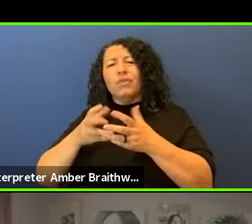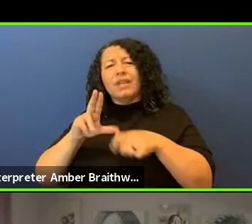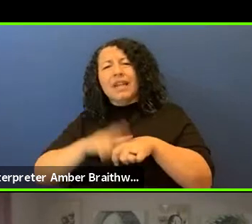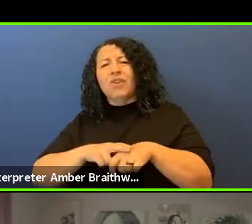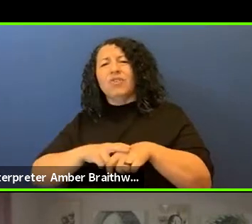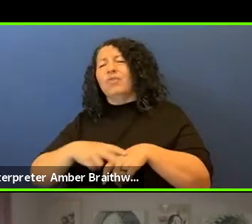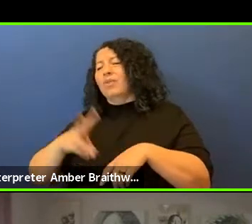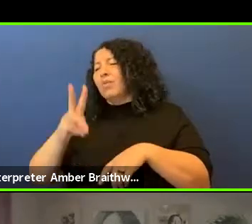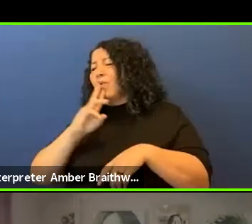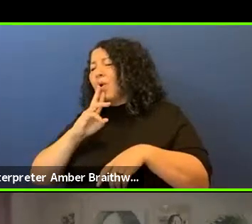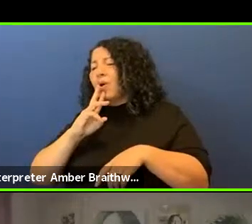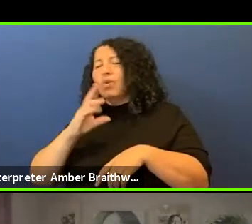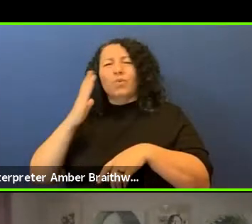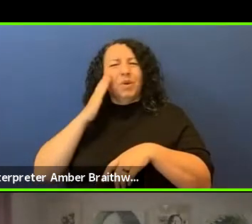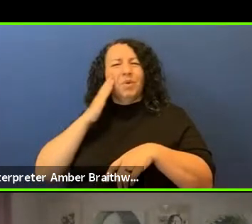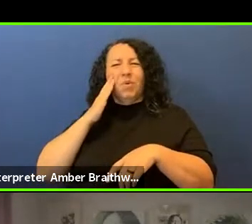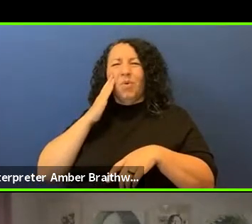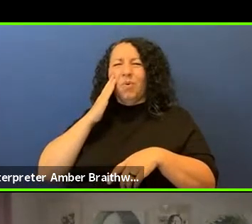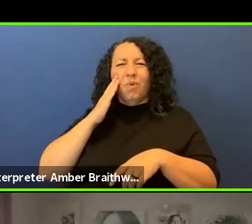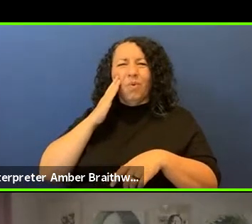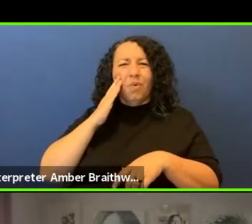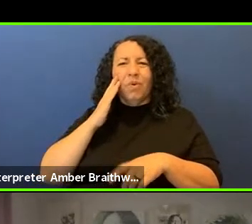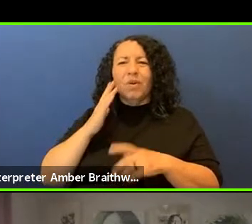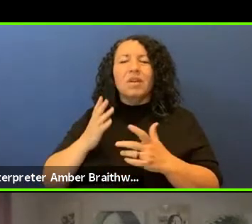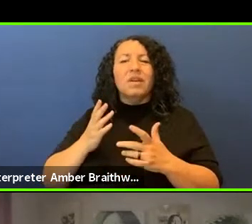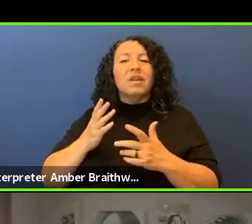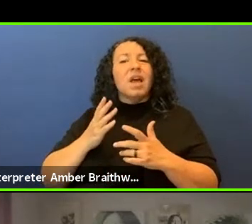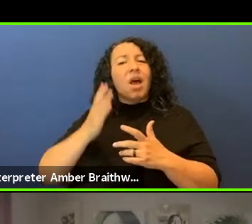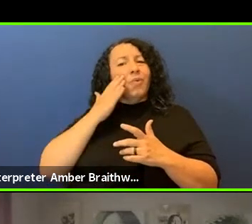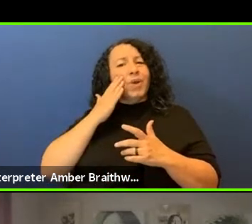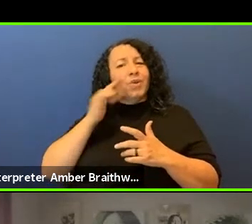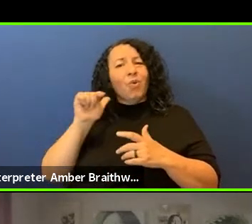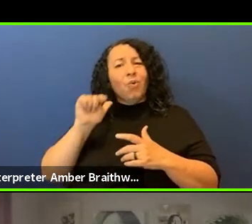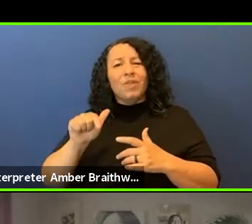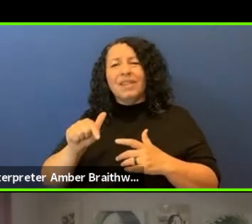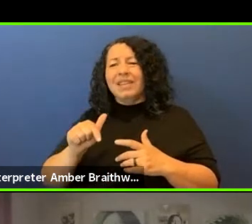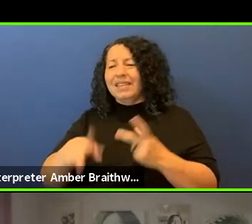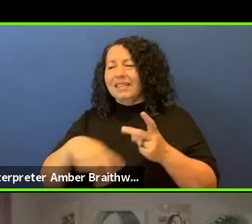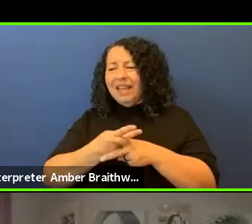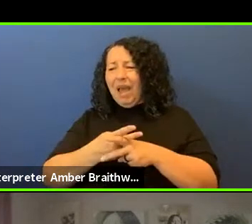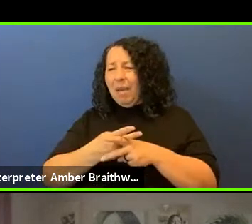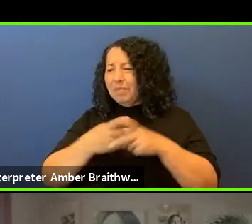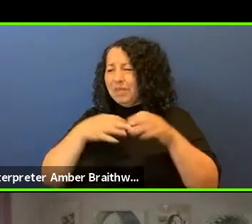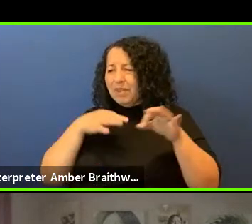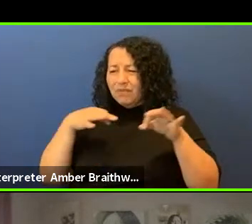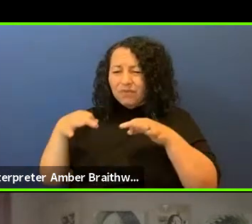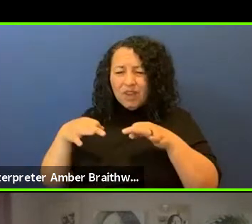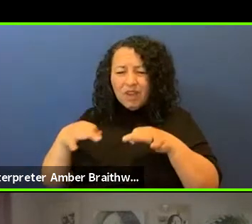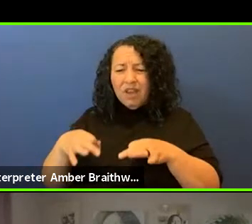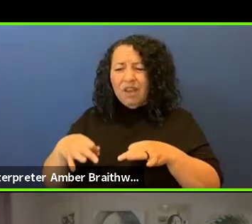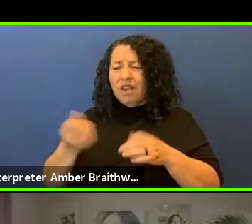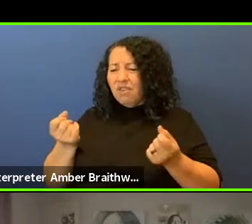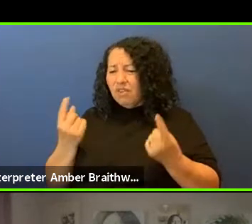we also know that these instructions are not found in places of great prestige and institution. They're found with the